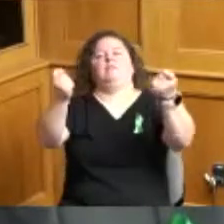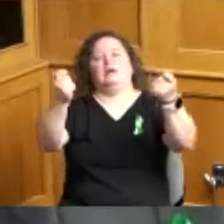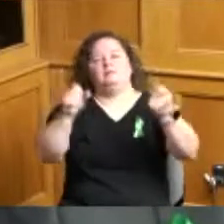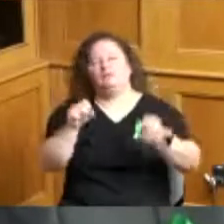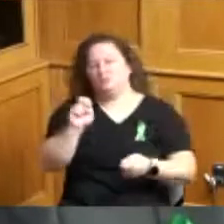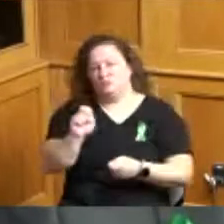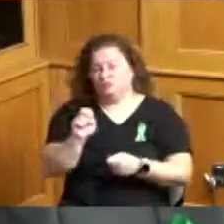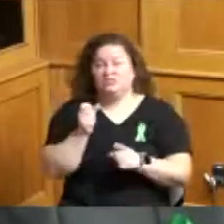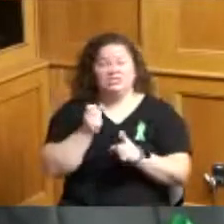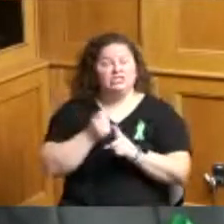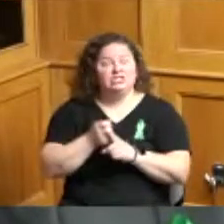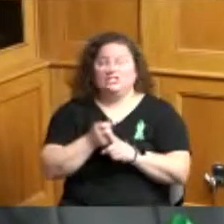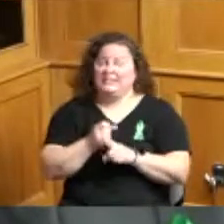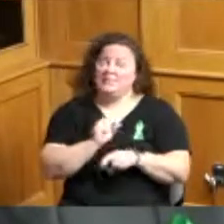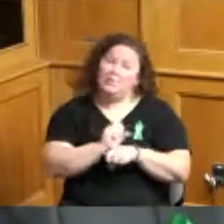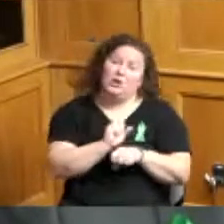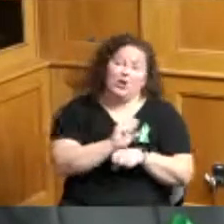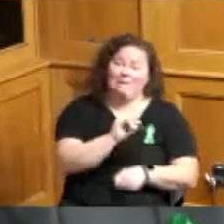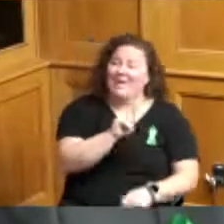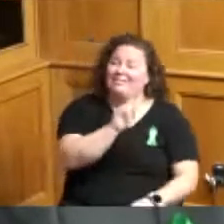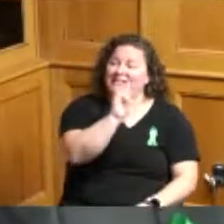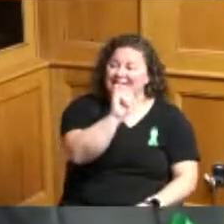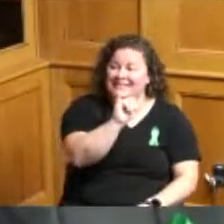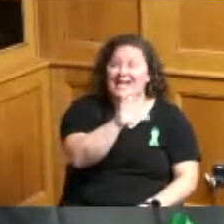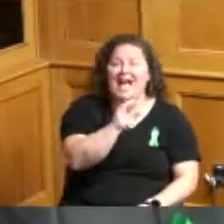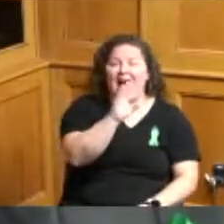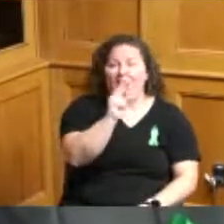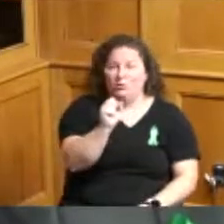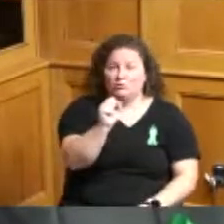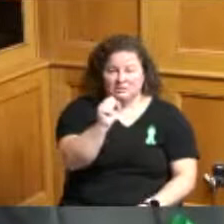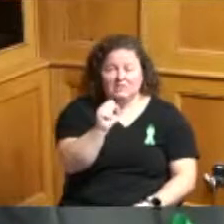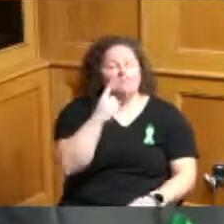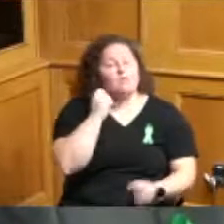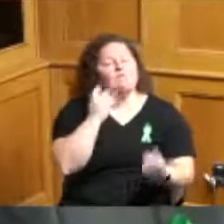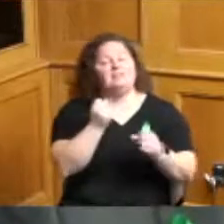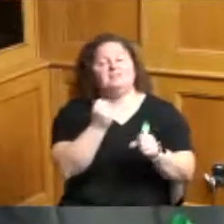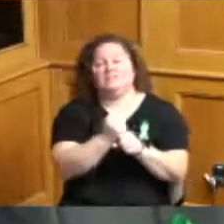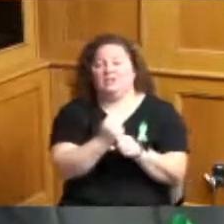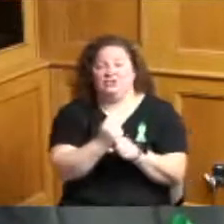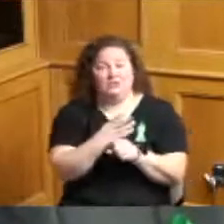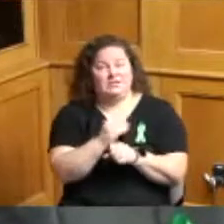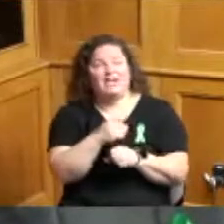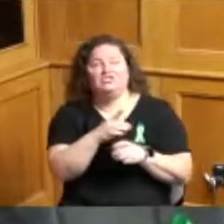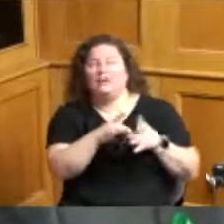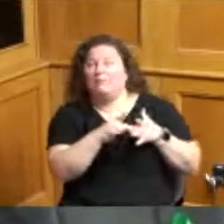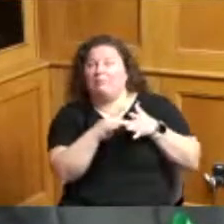House for all those years and she really has been a catalyst for making sure the families and kids